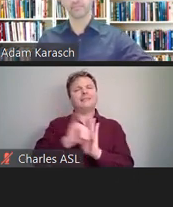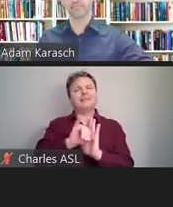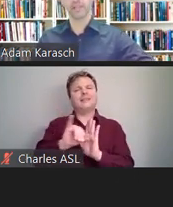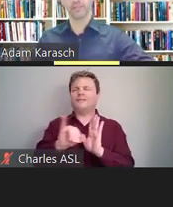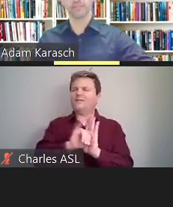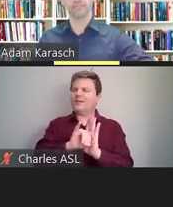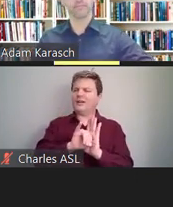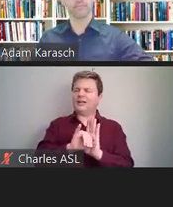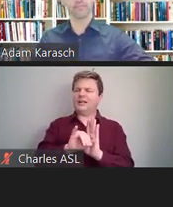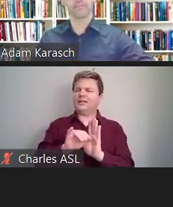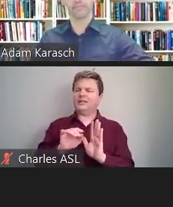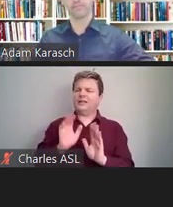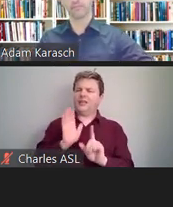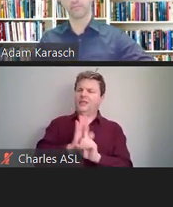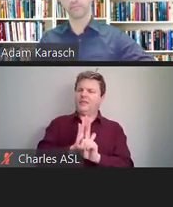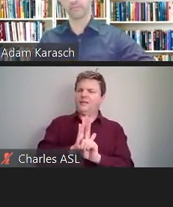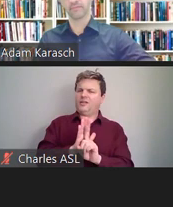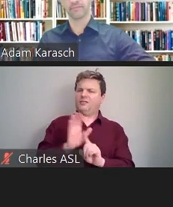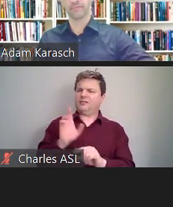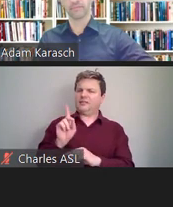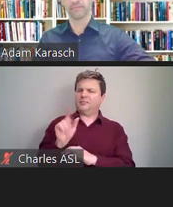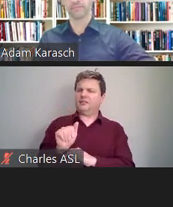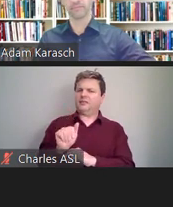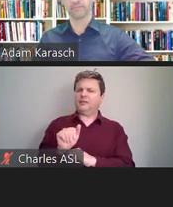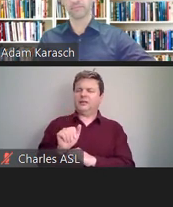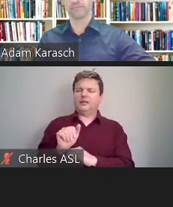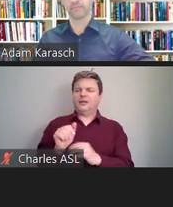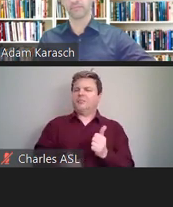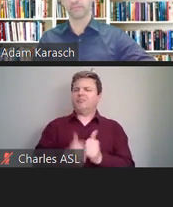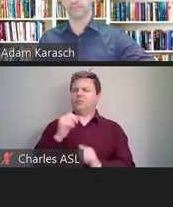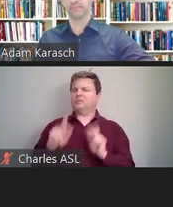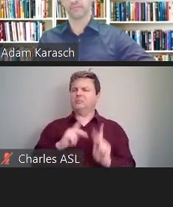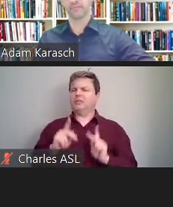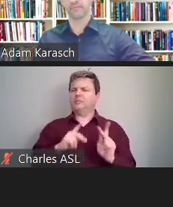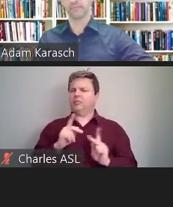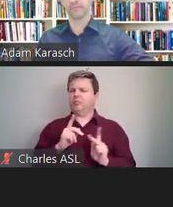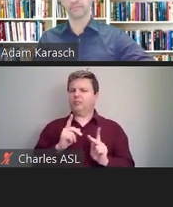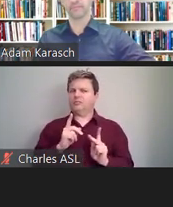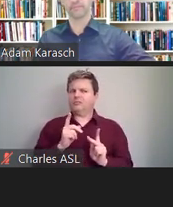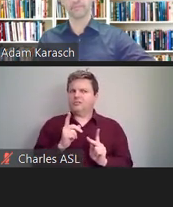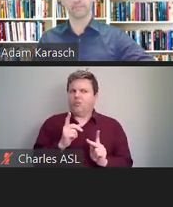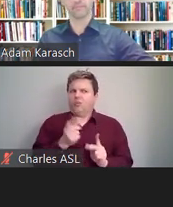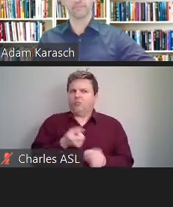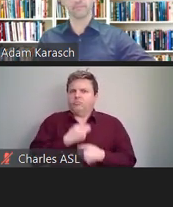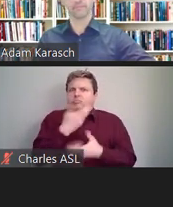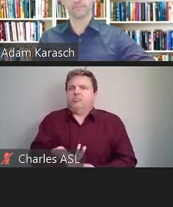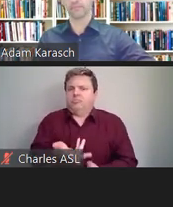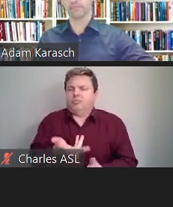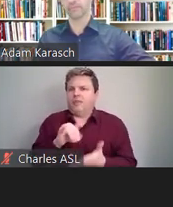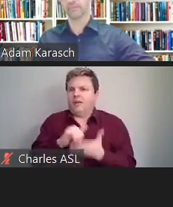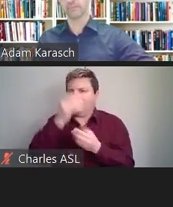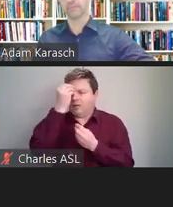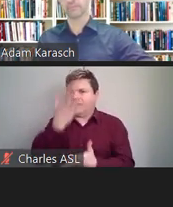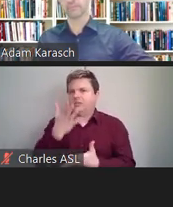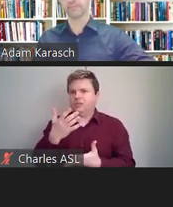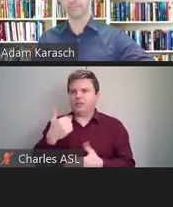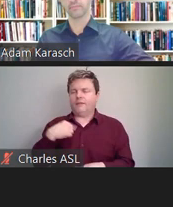And people don't generally volunteer that information whether they have a disability or not. That's correct, they don't.